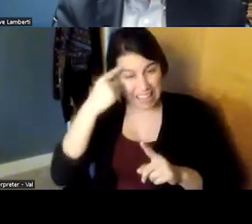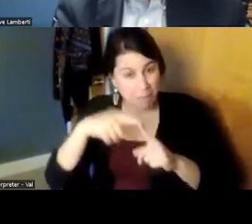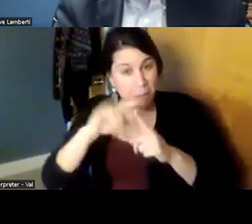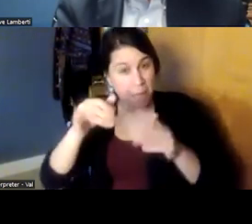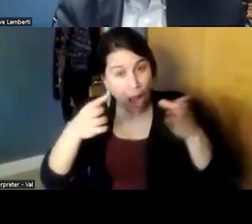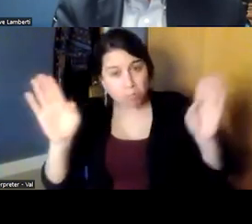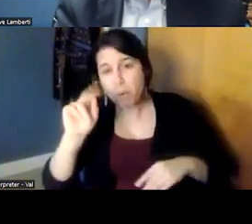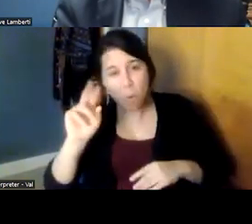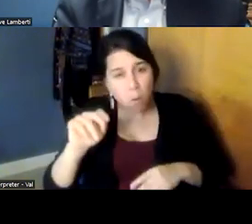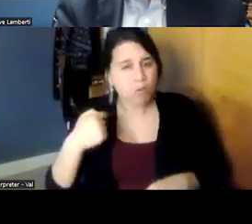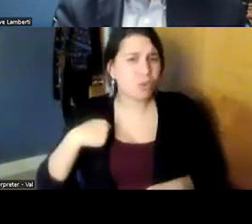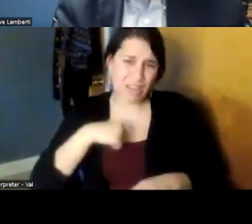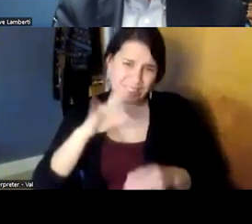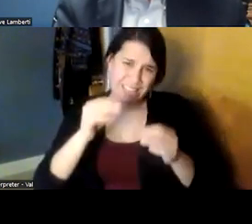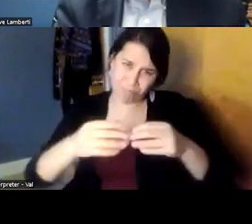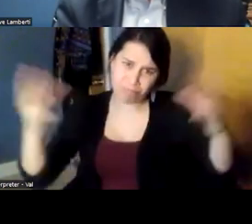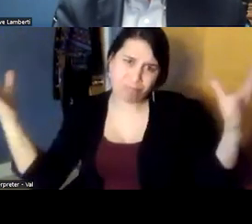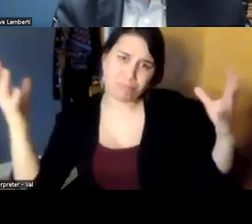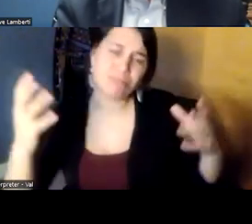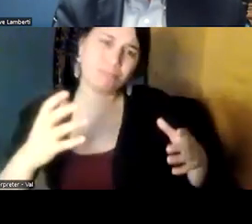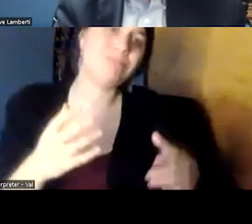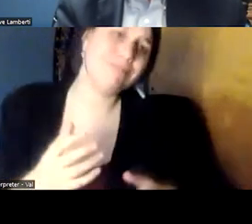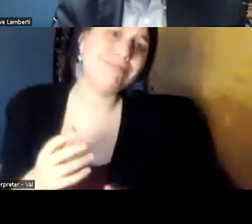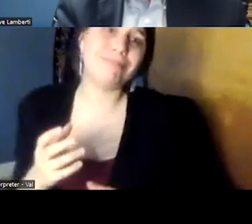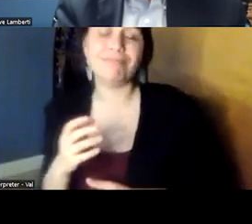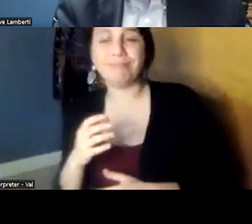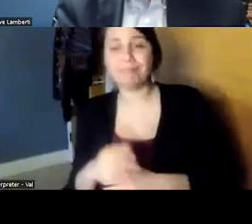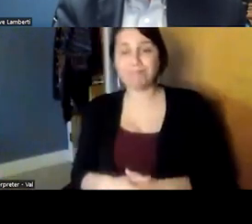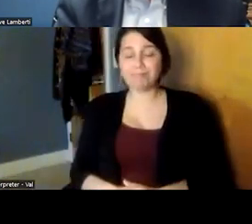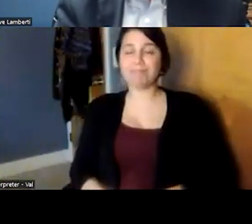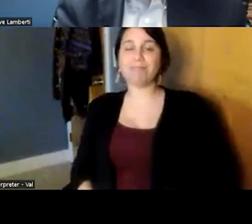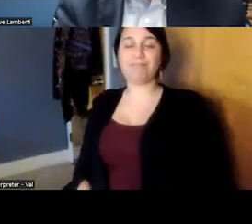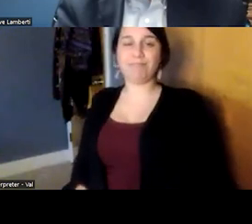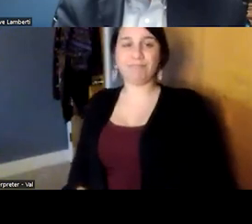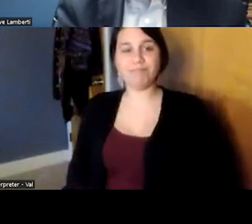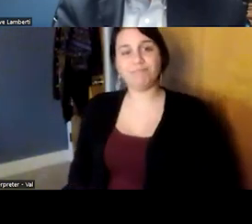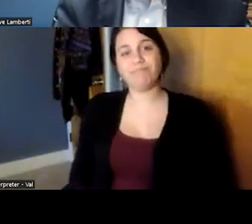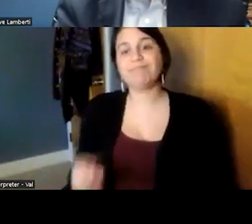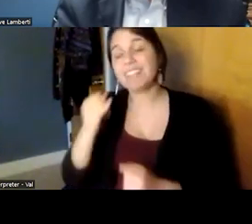we've grown it larger and i mean collectively all of us um final question and we only have a